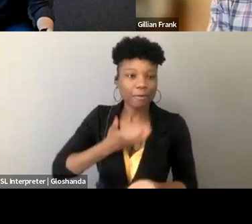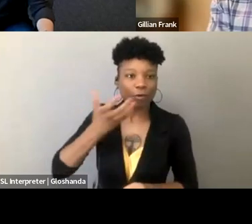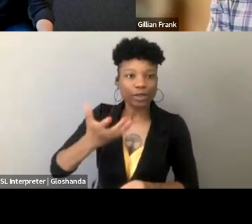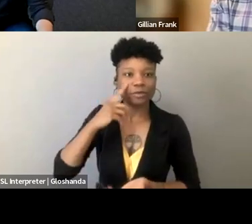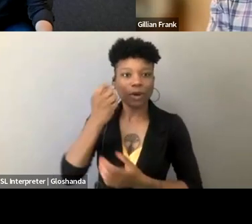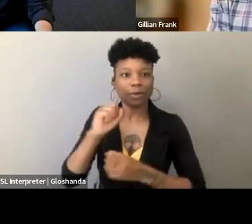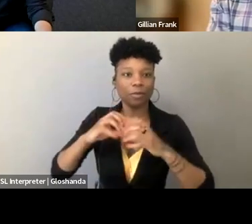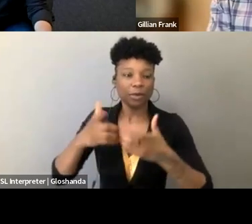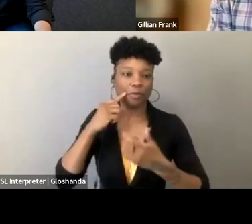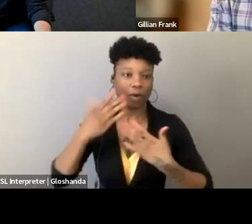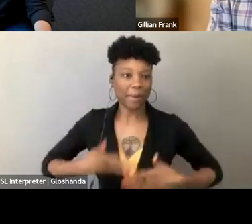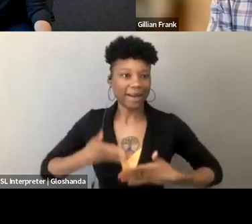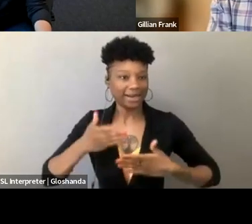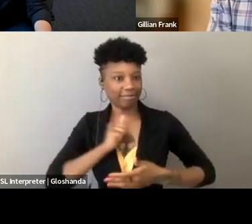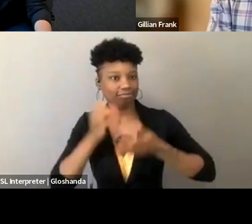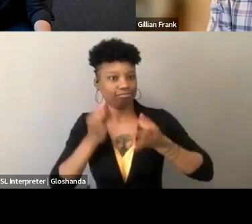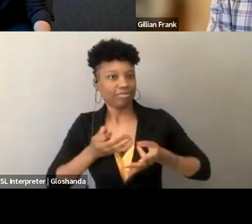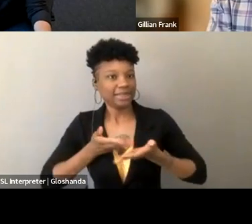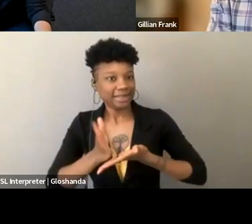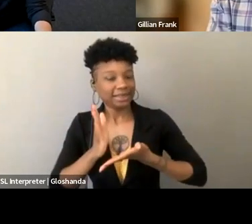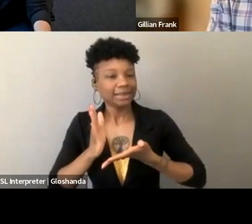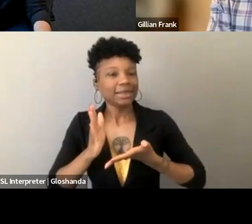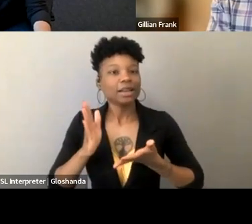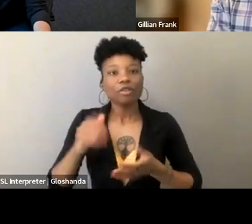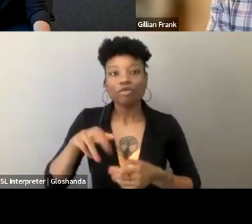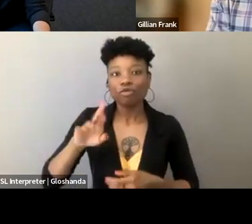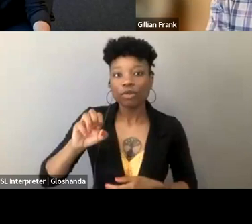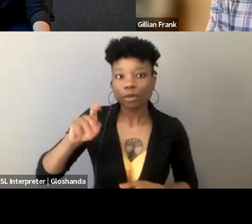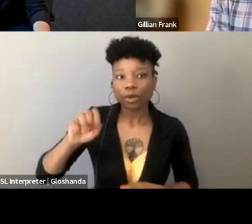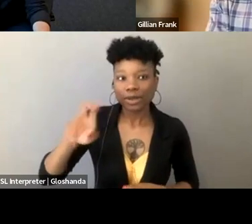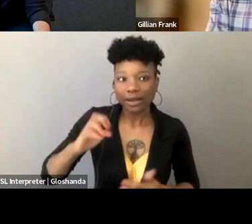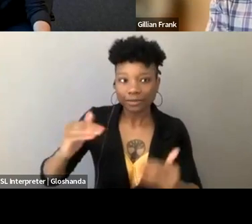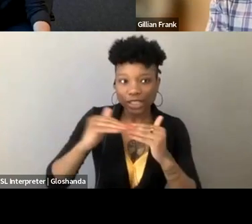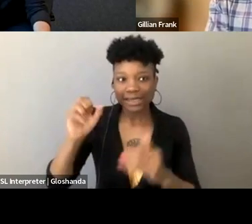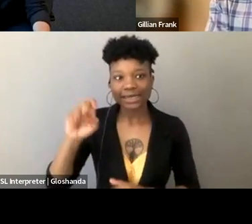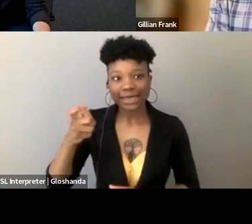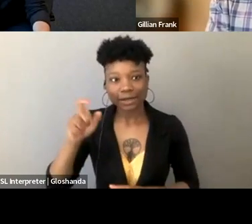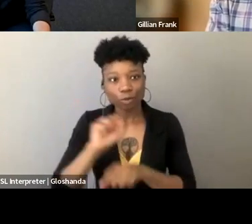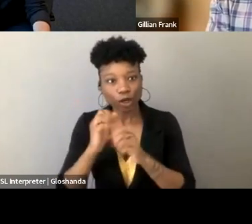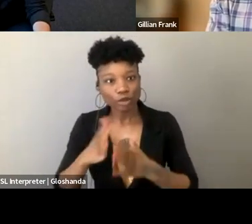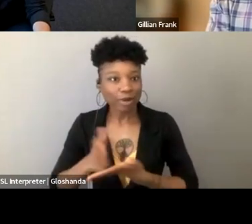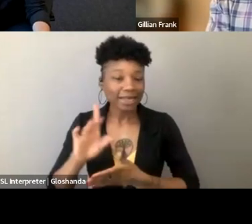for bodily autonomy defined broadly, reproductive justice, sex worker rights, disability justice, trans justice,